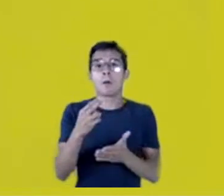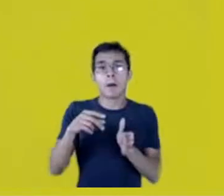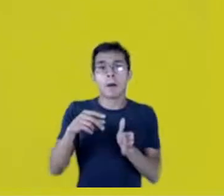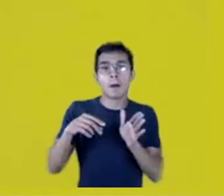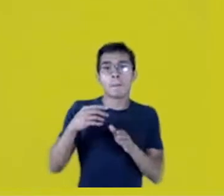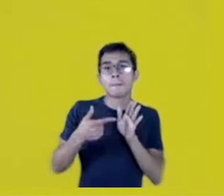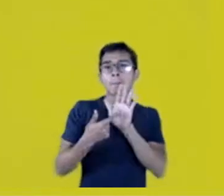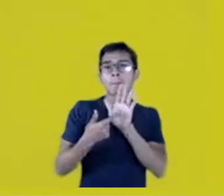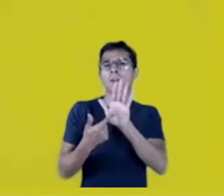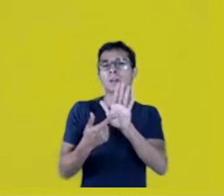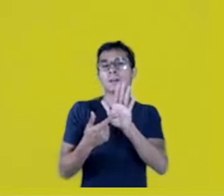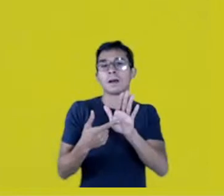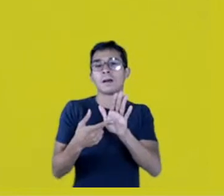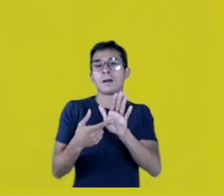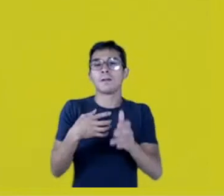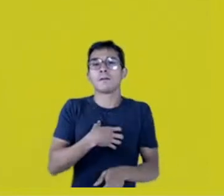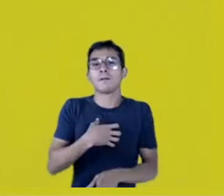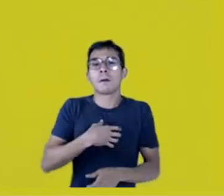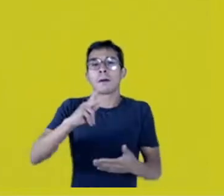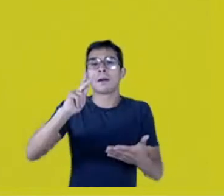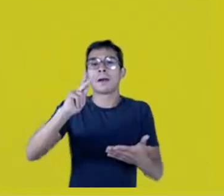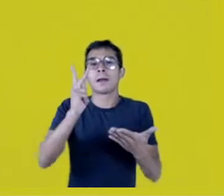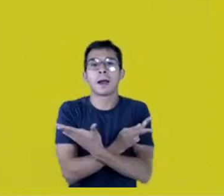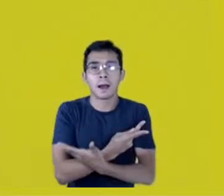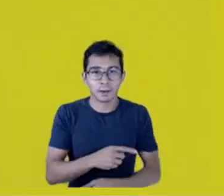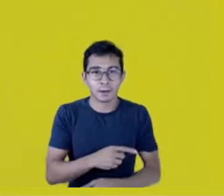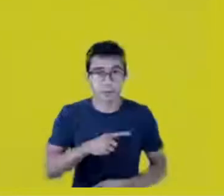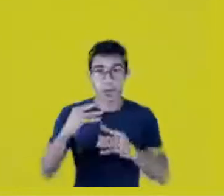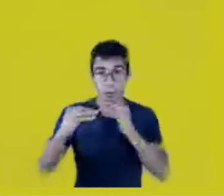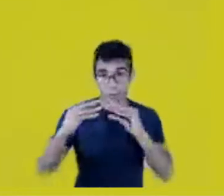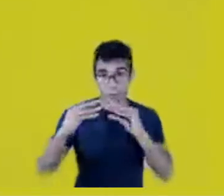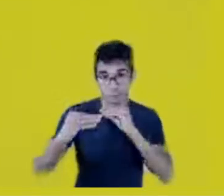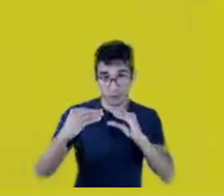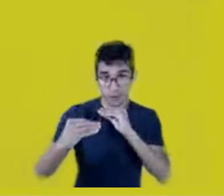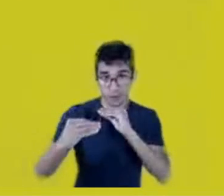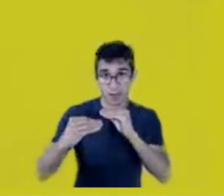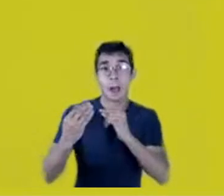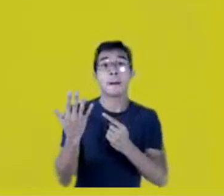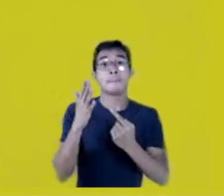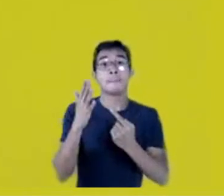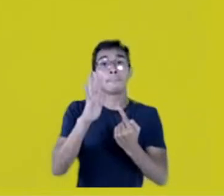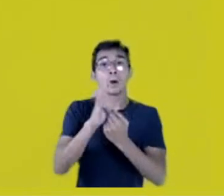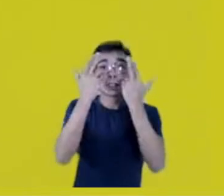How many soap operas portray Native characters as if they were retards?